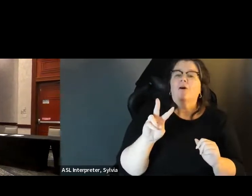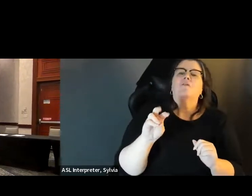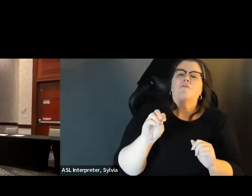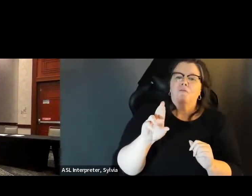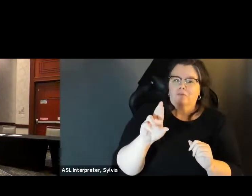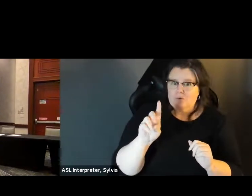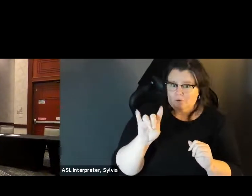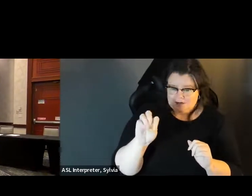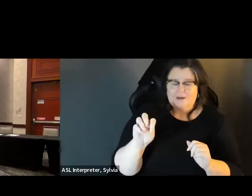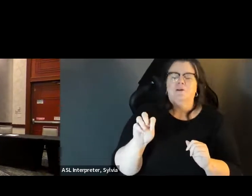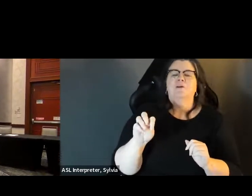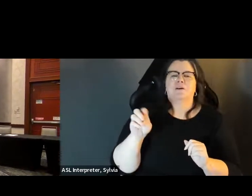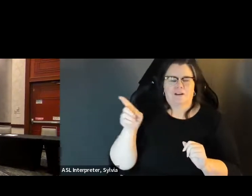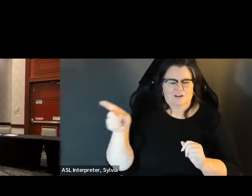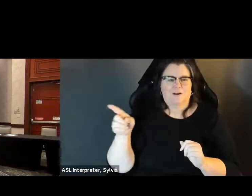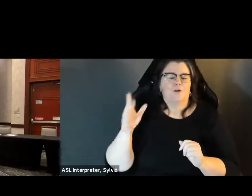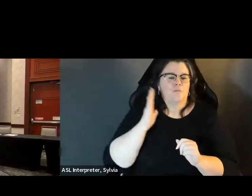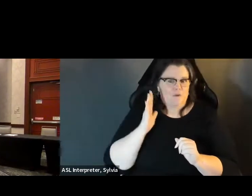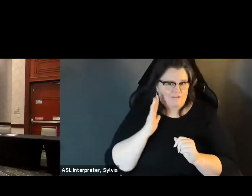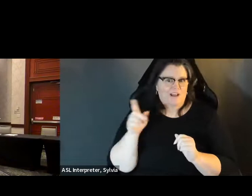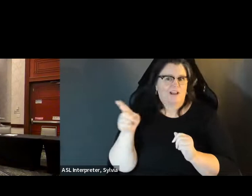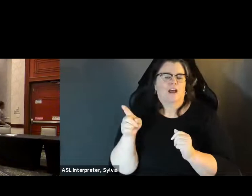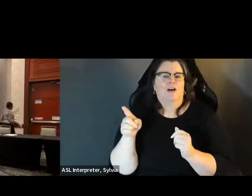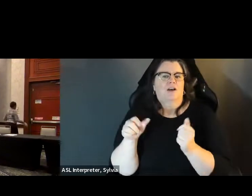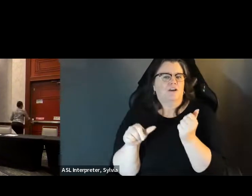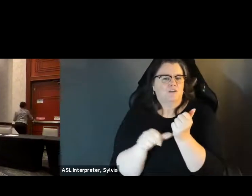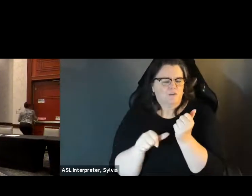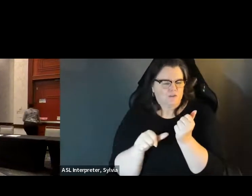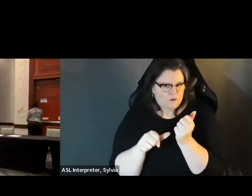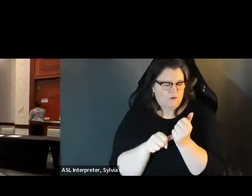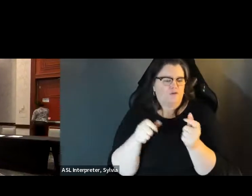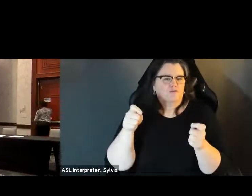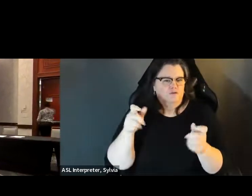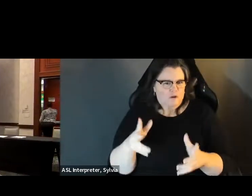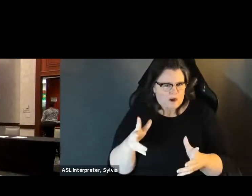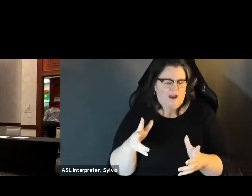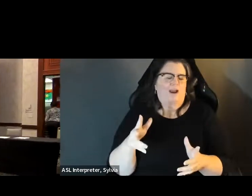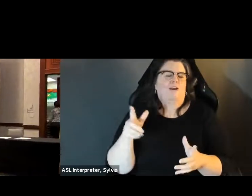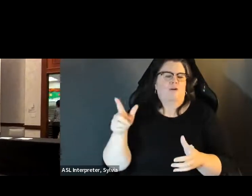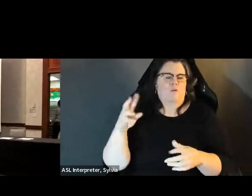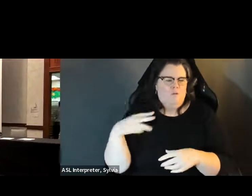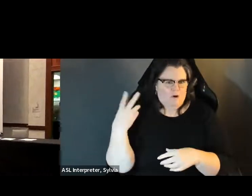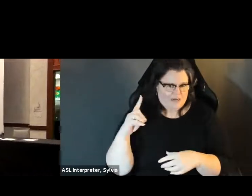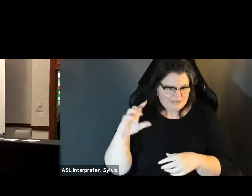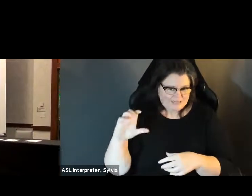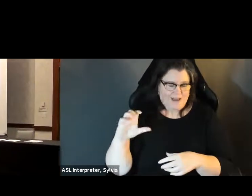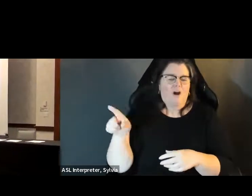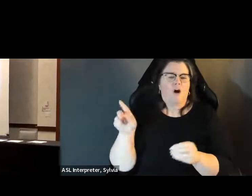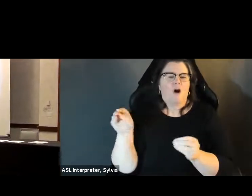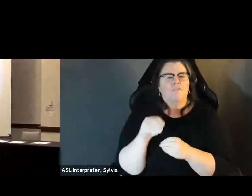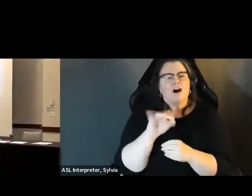I'm enjoying myself. I have the I think, privilege and honor to introduce to you our keynote speaker, who, I feel like means no introduction but just by way of a quick, introduction, I'm only boarding is the current associate director at Nicole strategies and Emily is the current associate director at new home previously worked as an associate director in the White House. strategies and